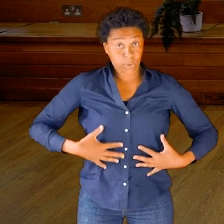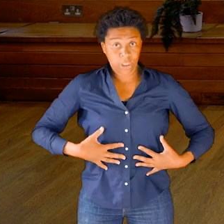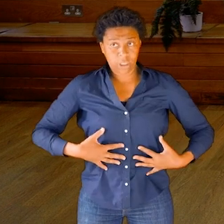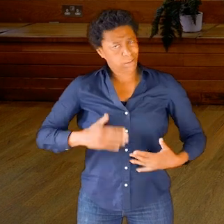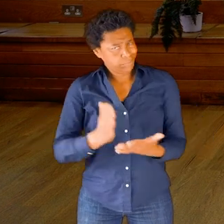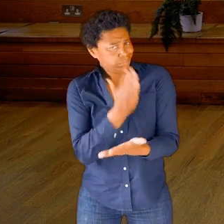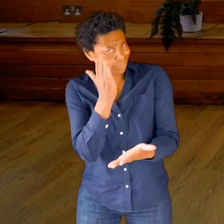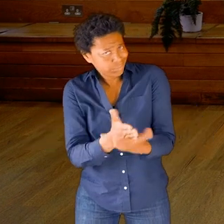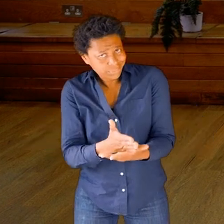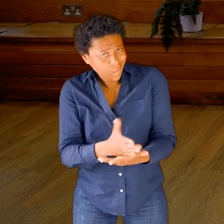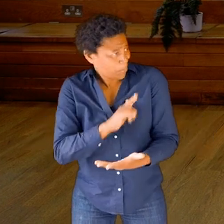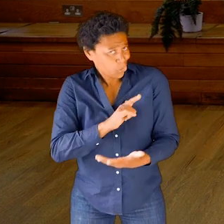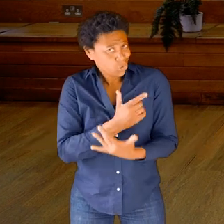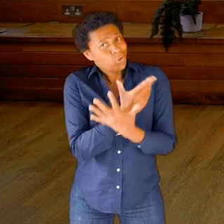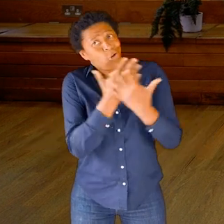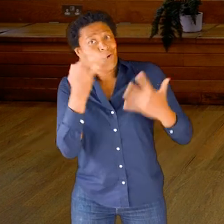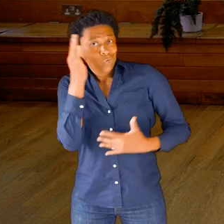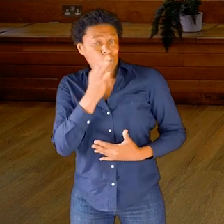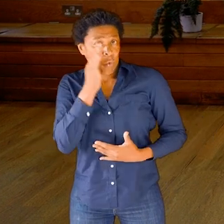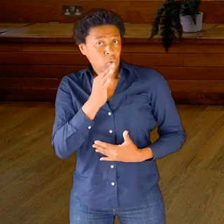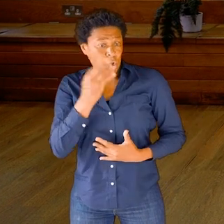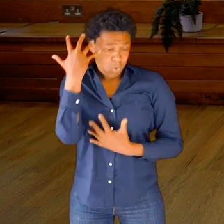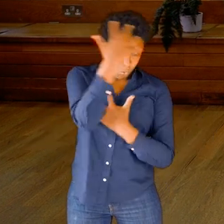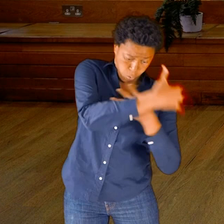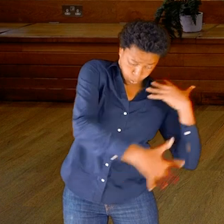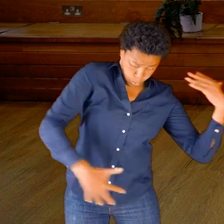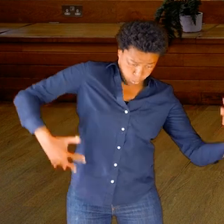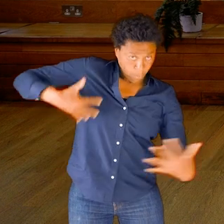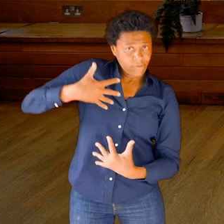There is lots of water in our whole body, including our joints,